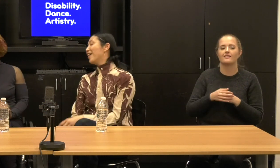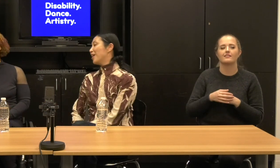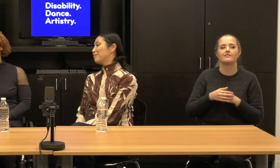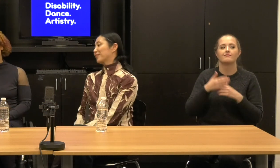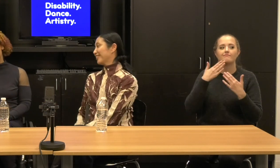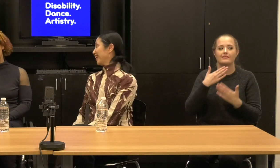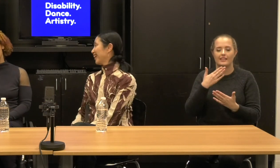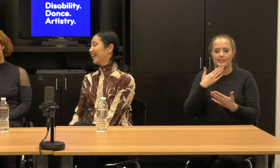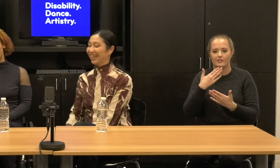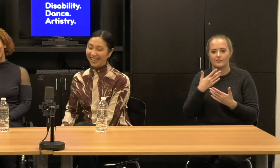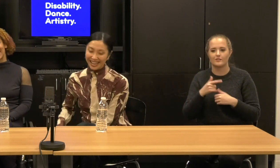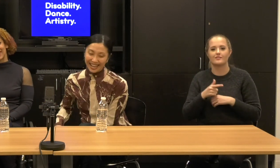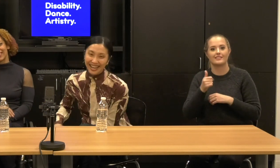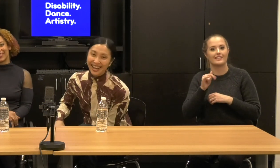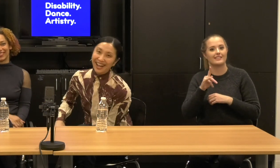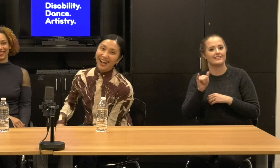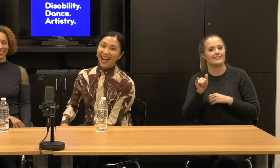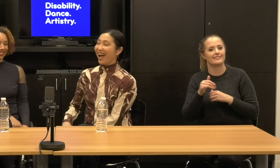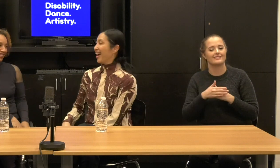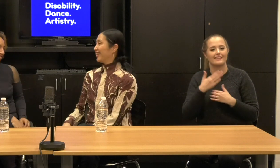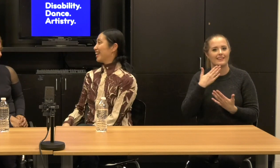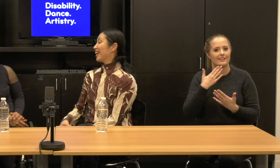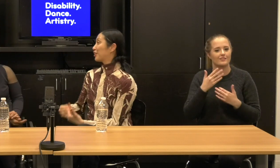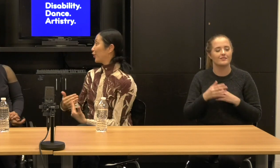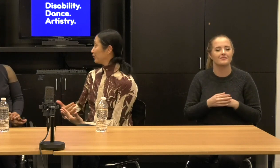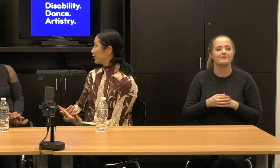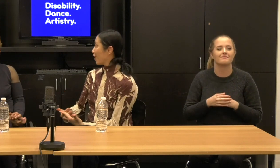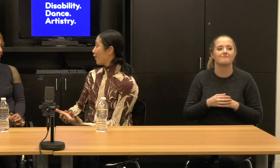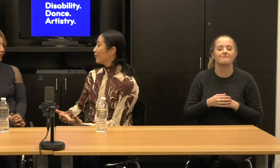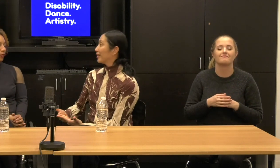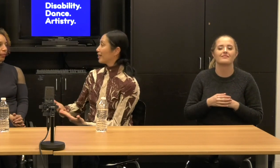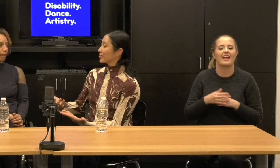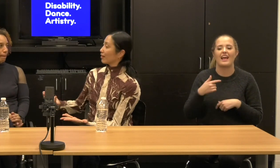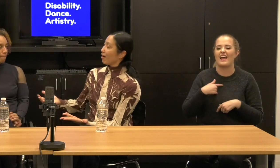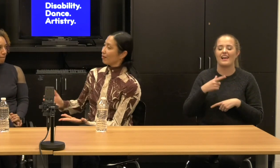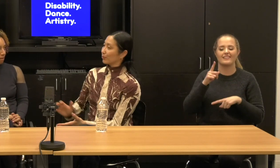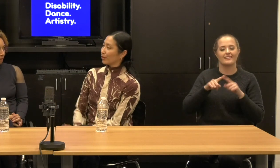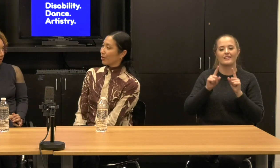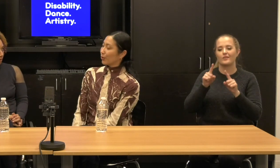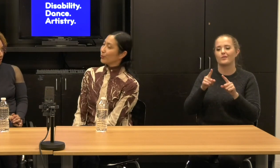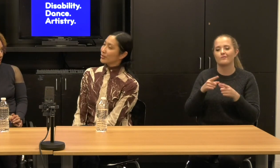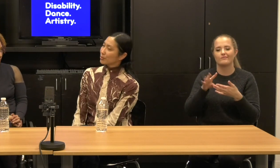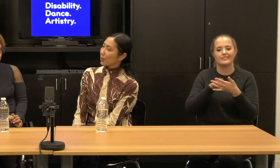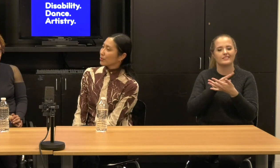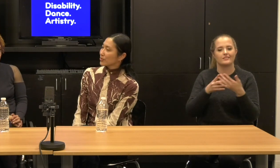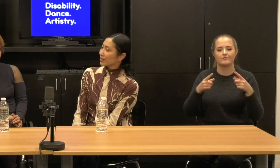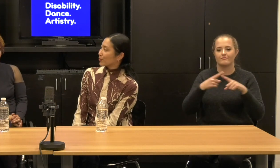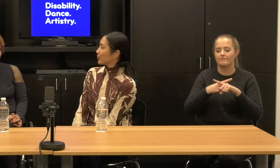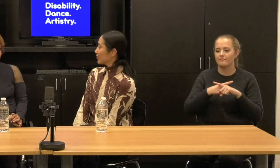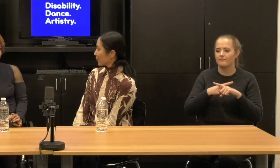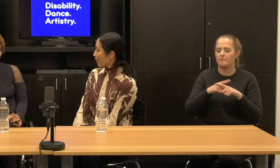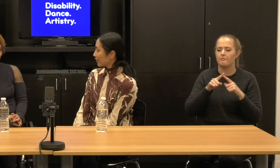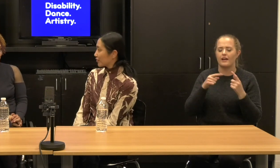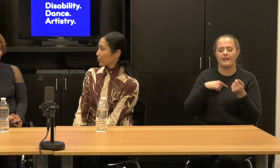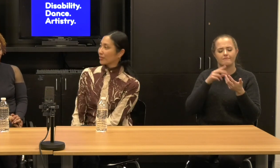Gibney. Janet: Oh, who is this person? Who is this artist?